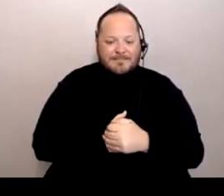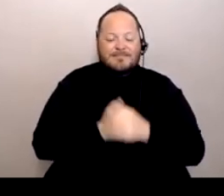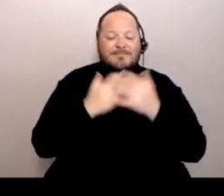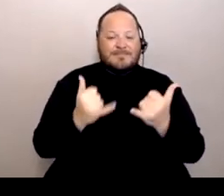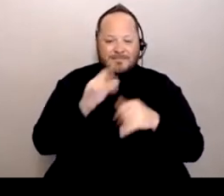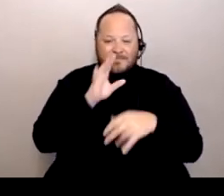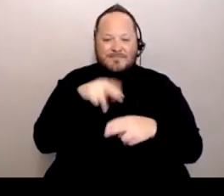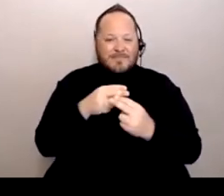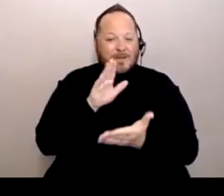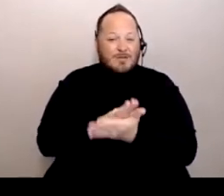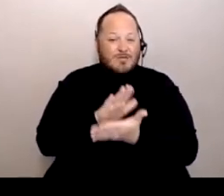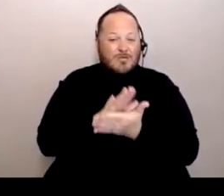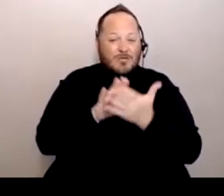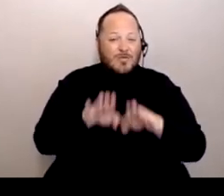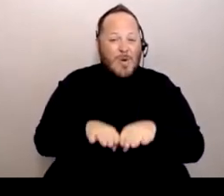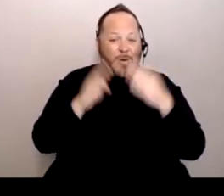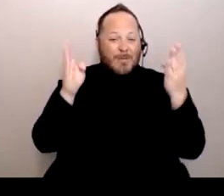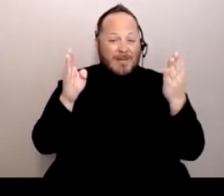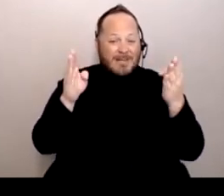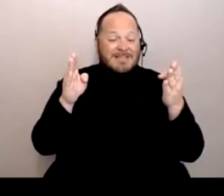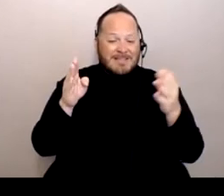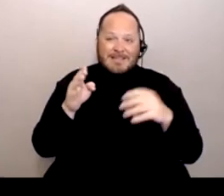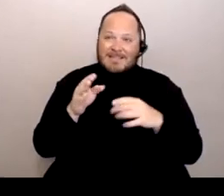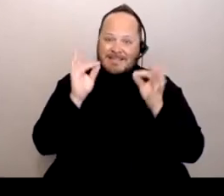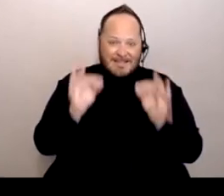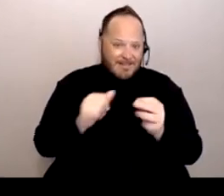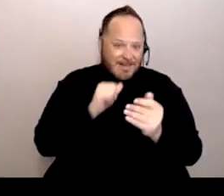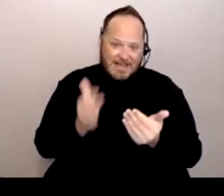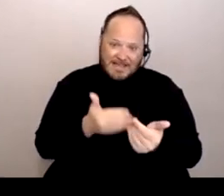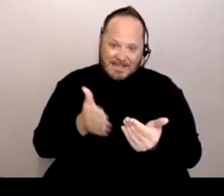it definitely has not been an easy thing. We're not all the same.